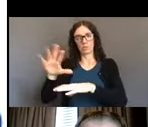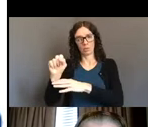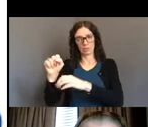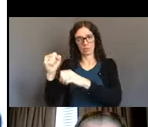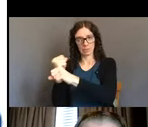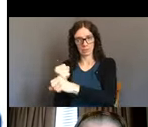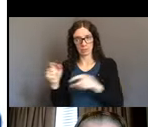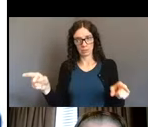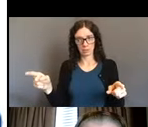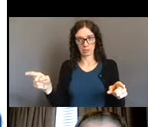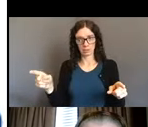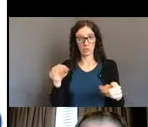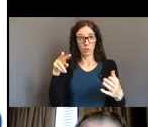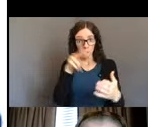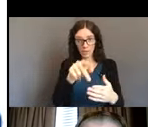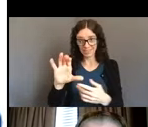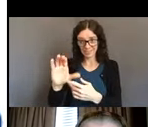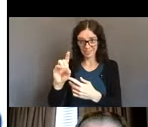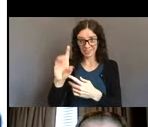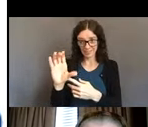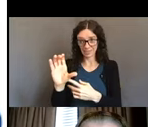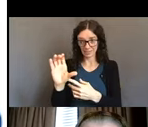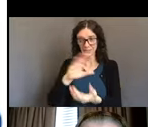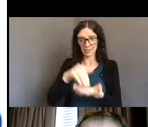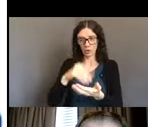of the population both in our state and nationally,